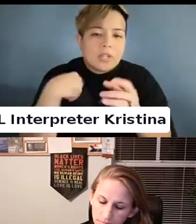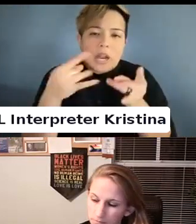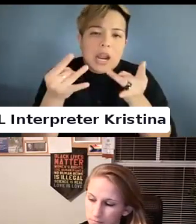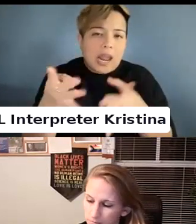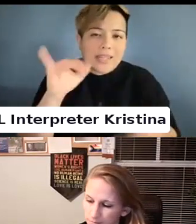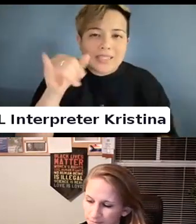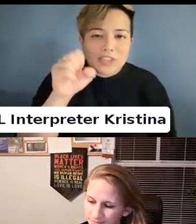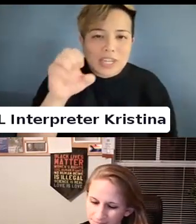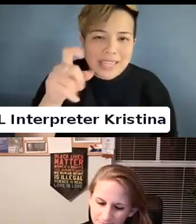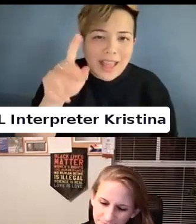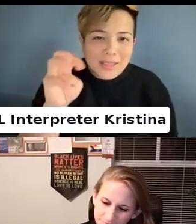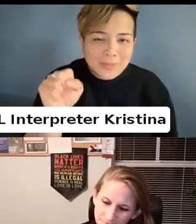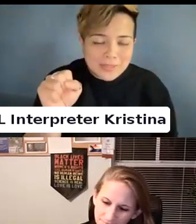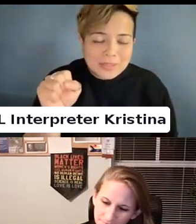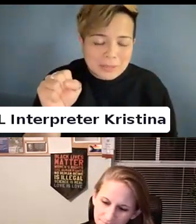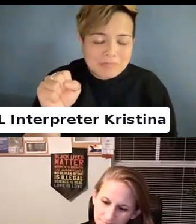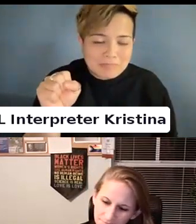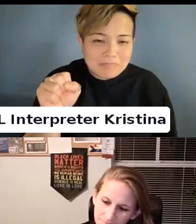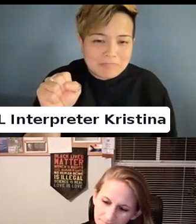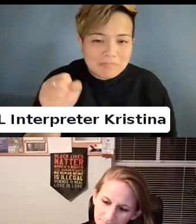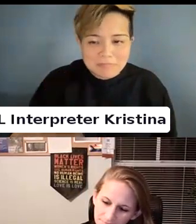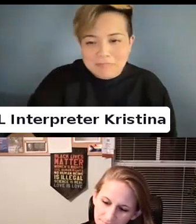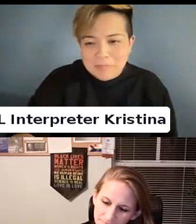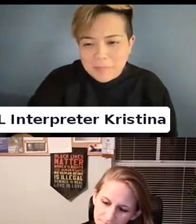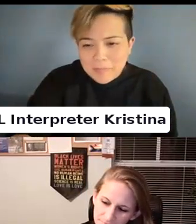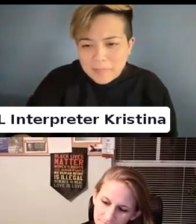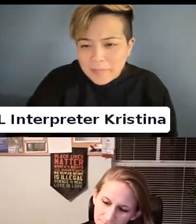but.